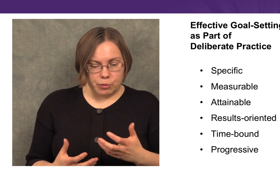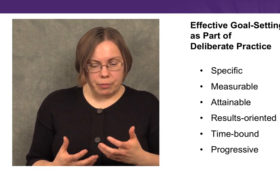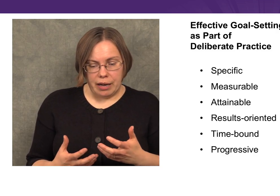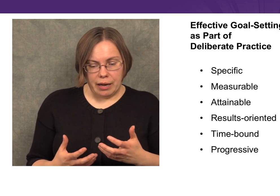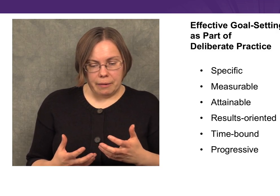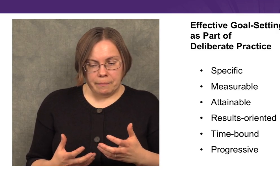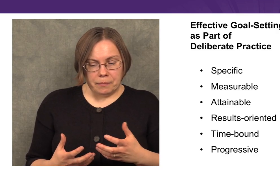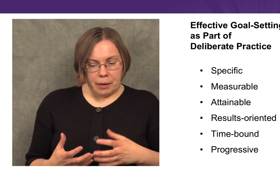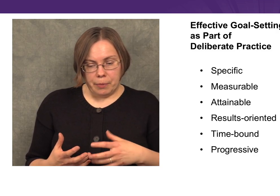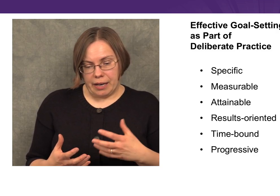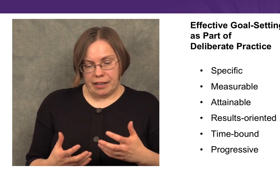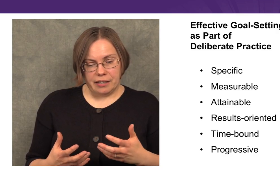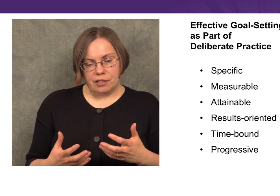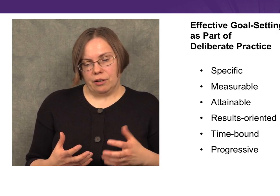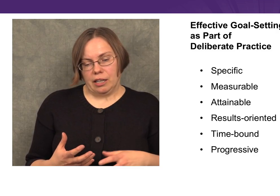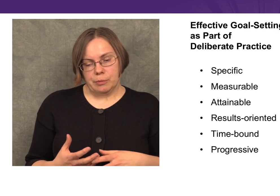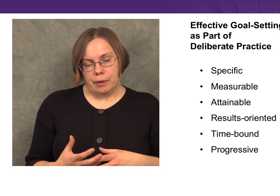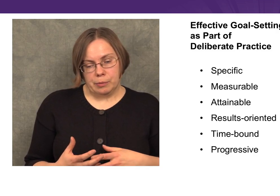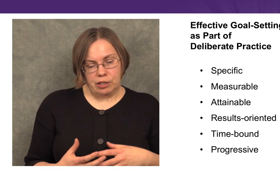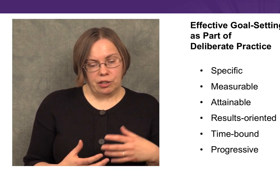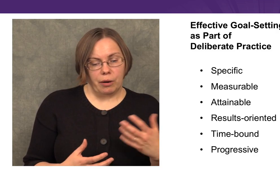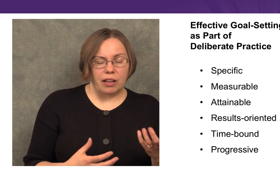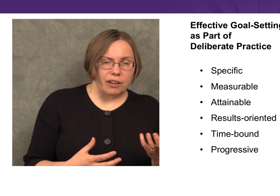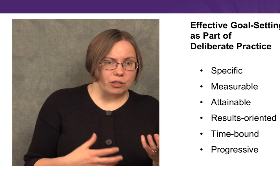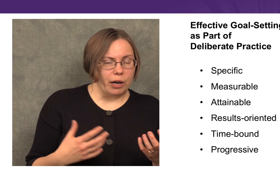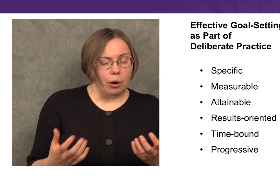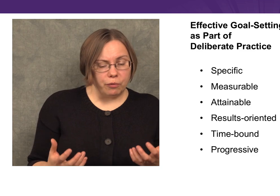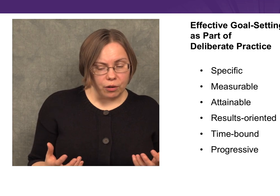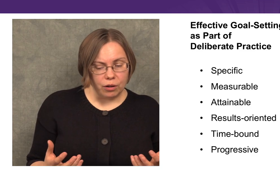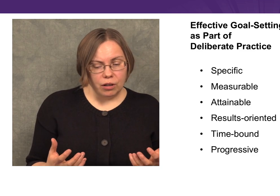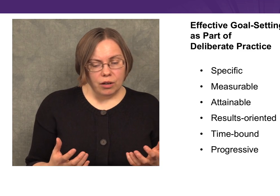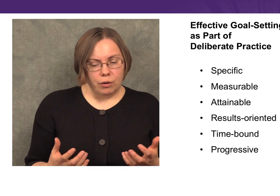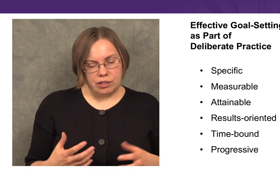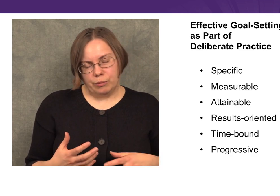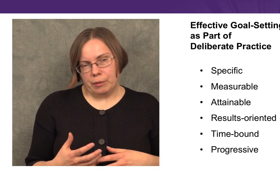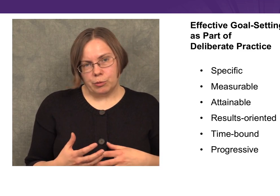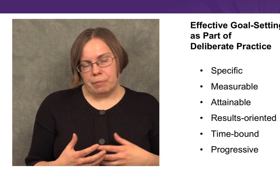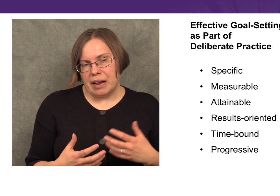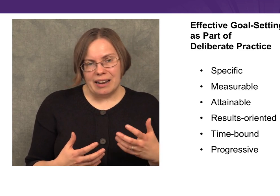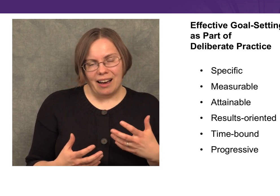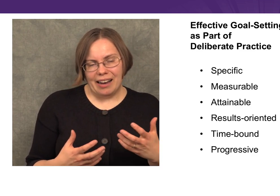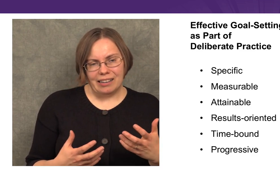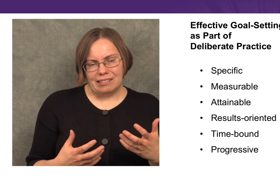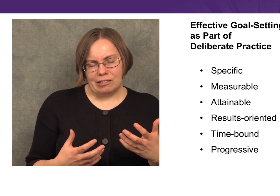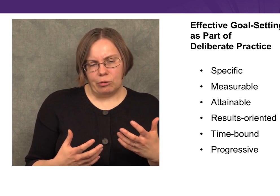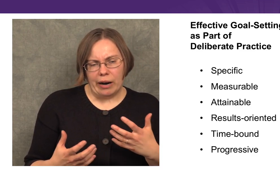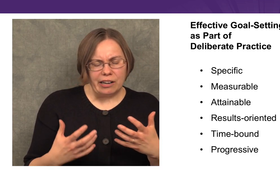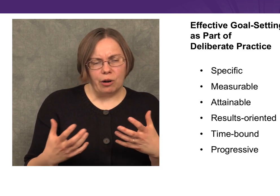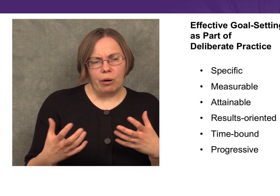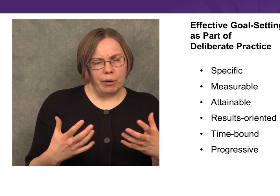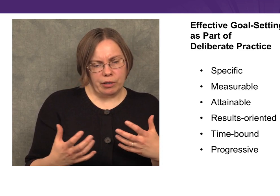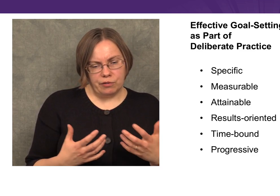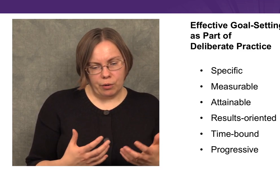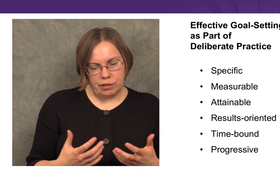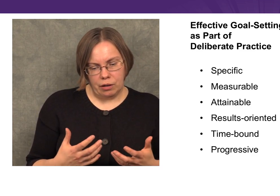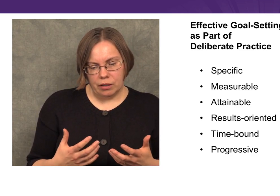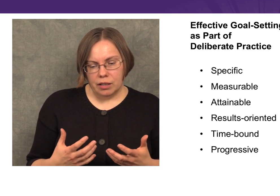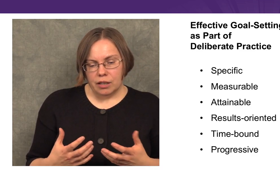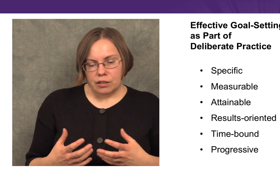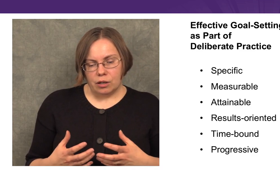Sometimes we may pick things that are not especially relevant or helpful, or sometimes we may not quite know what we want to focus on,